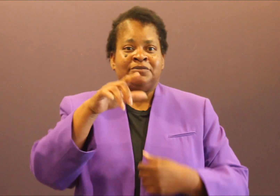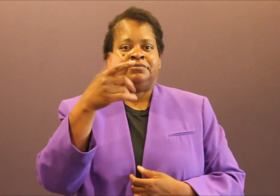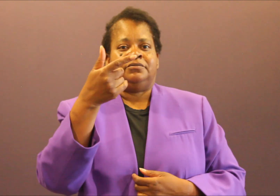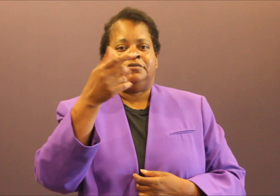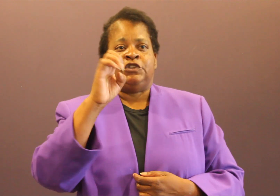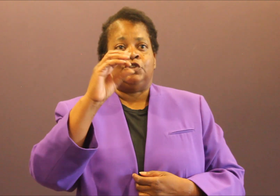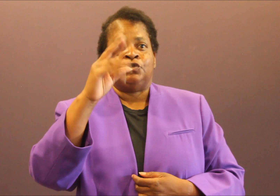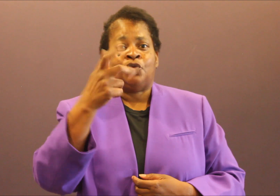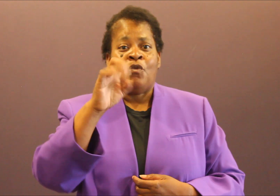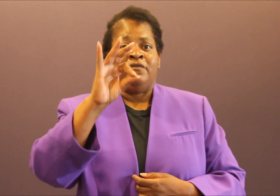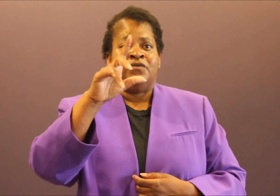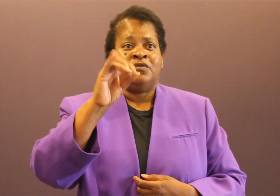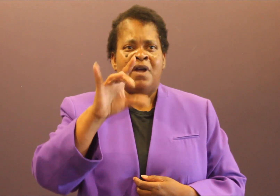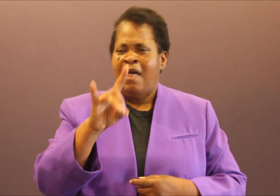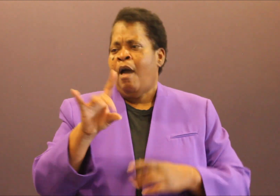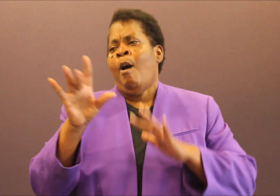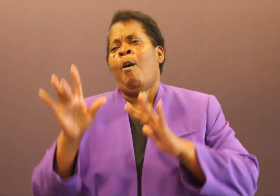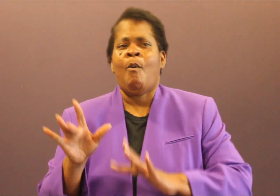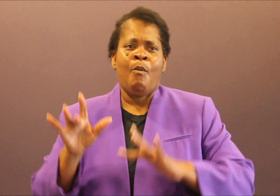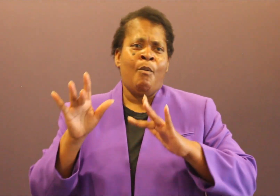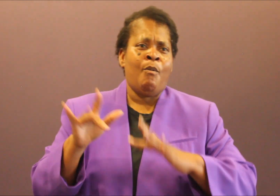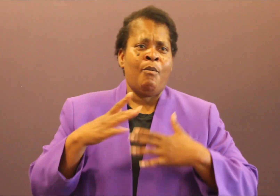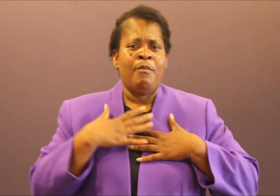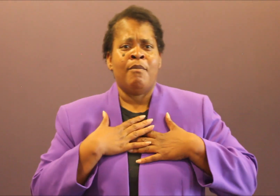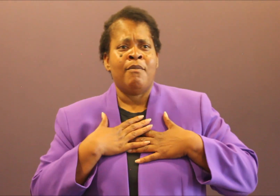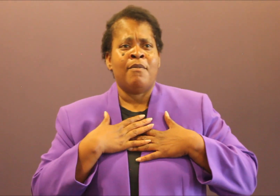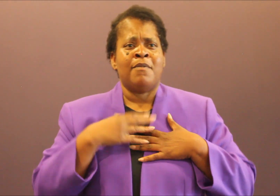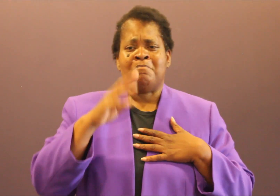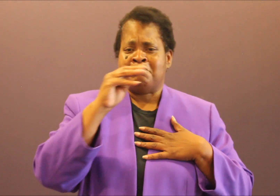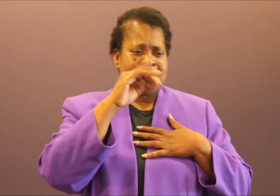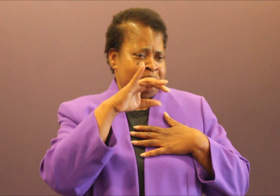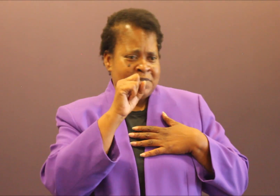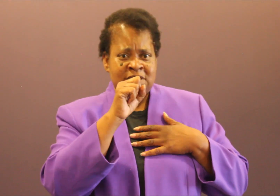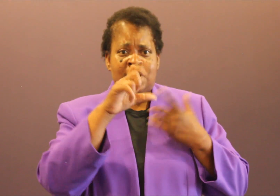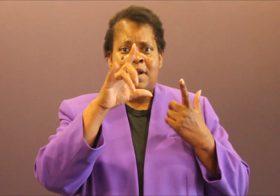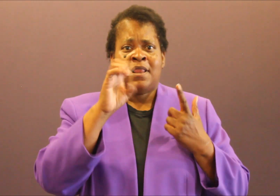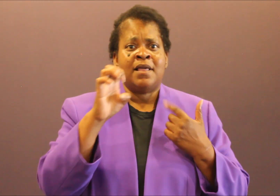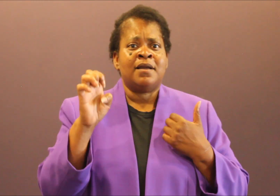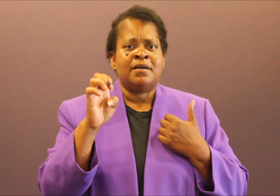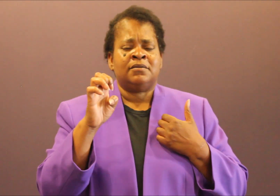I believe and again I know that this is a board, and I try to work anywhere I can